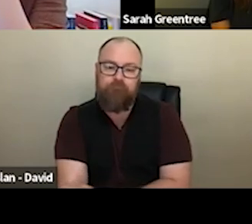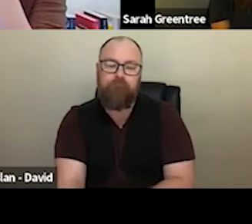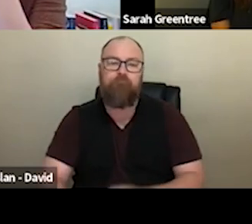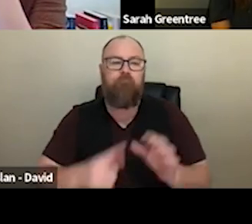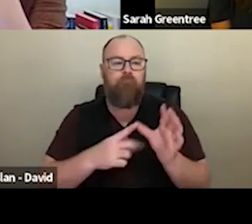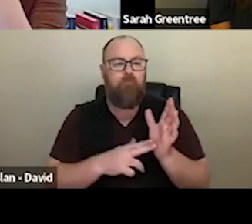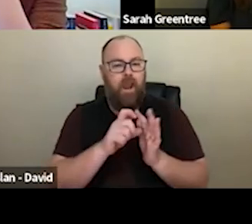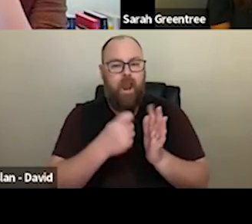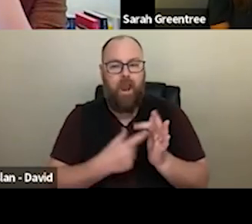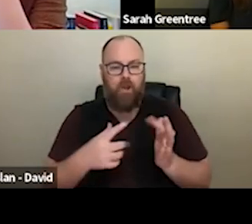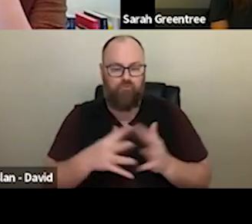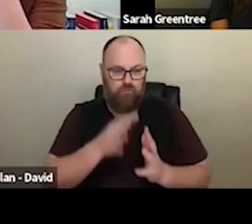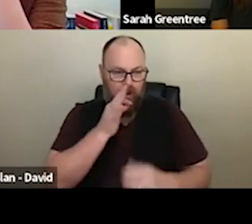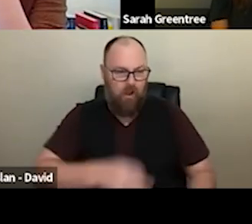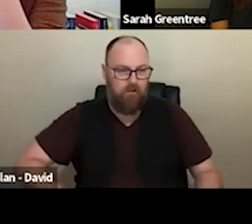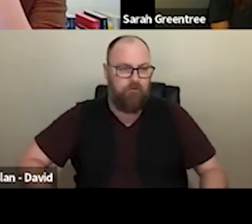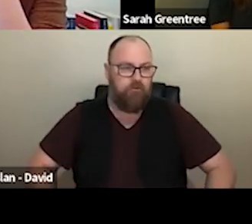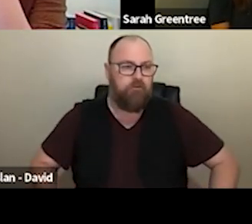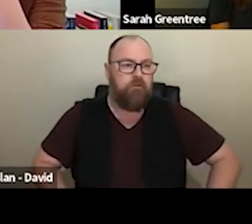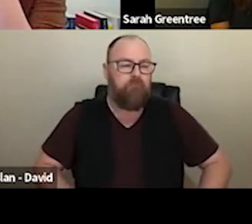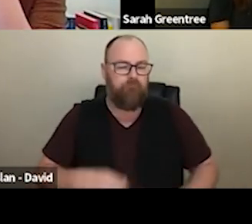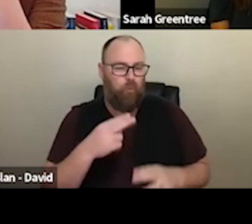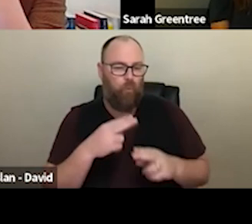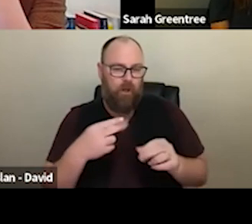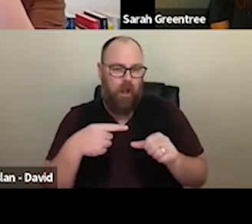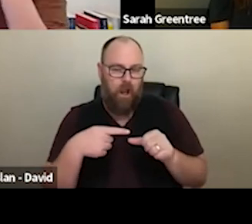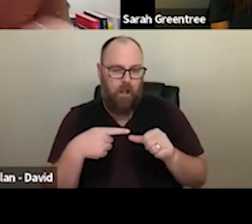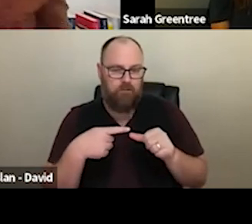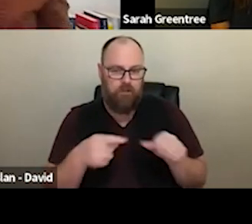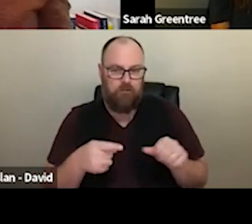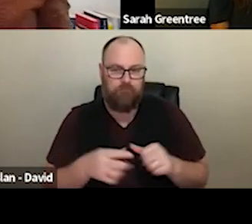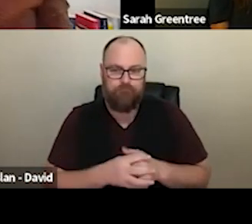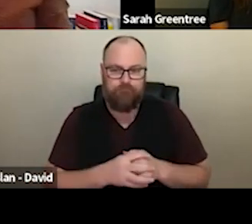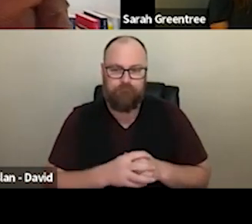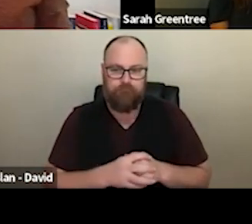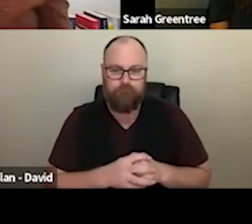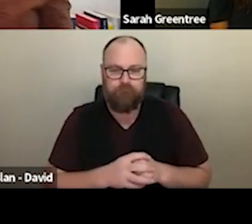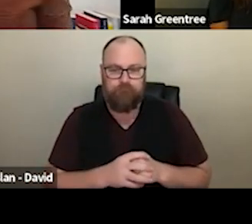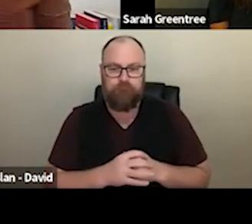is in reference to the the sort of rough or budget for the for the calorie that was 29